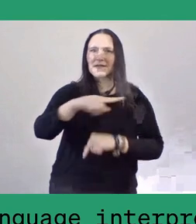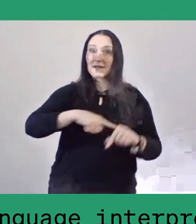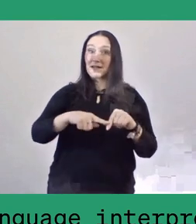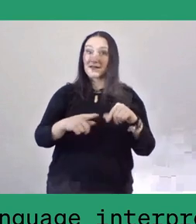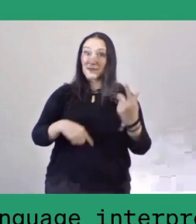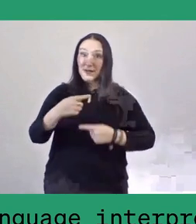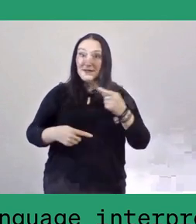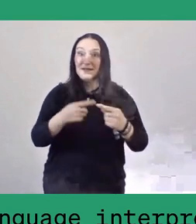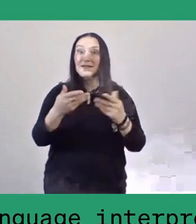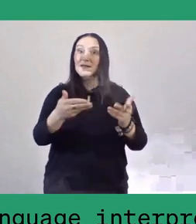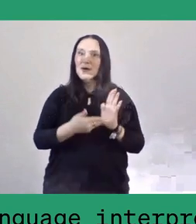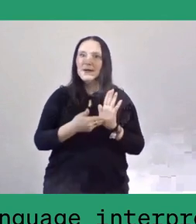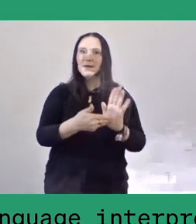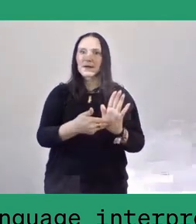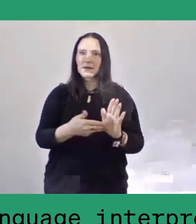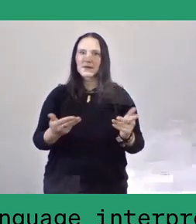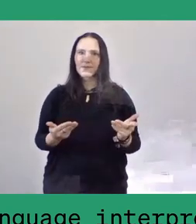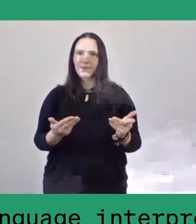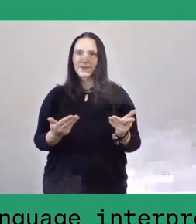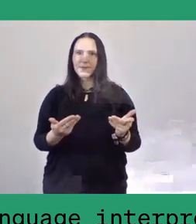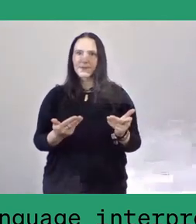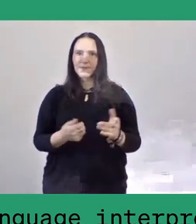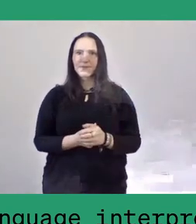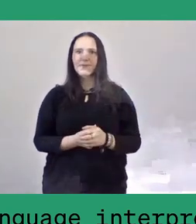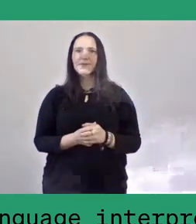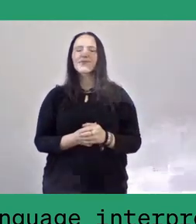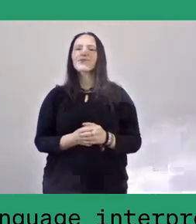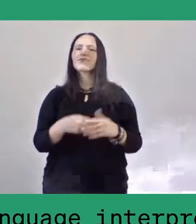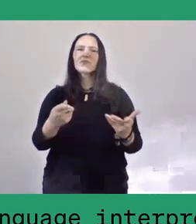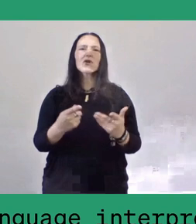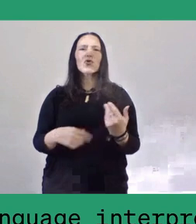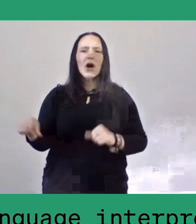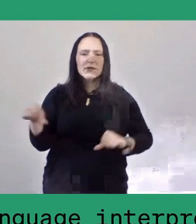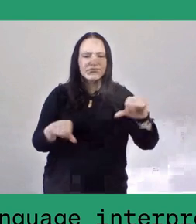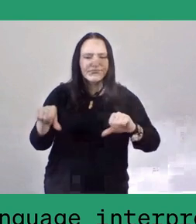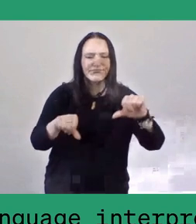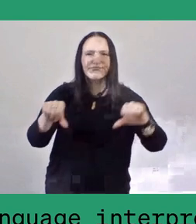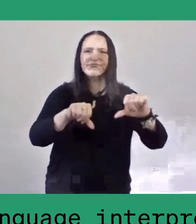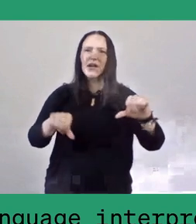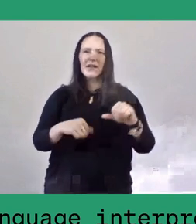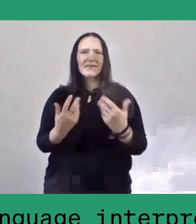removing the need for chemical fertilisers, pesticides, herbicides, etc.